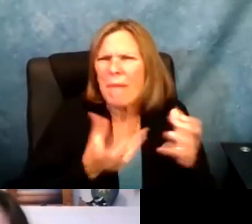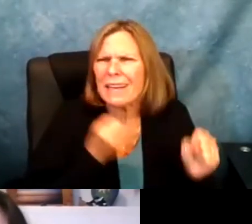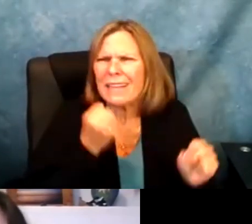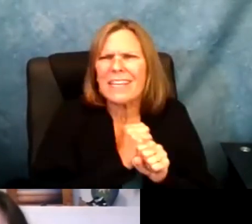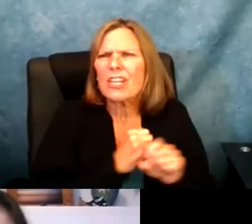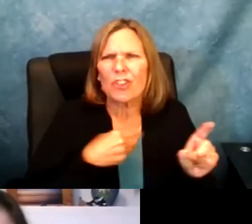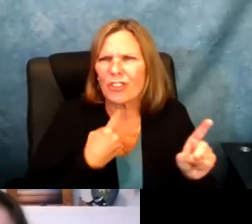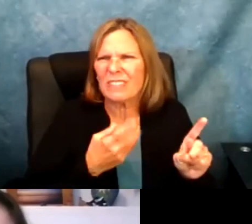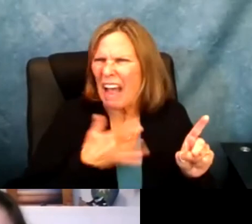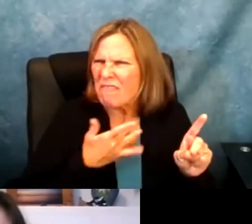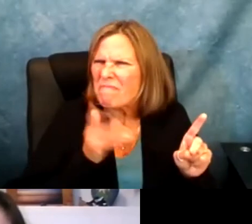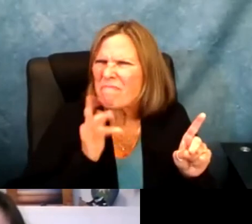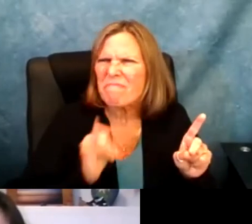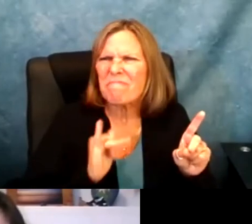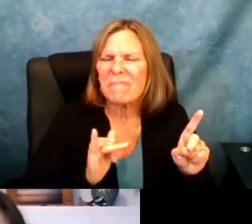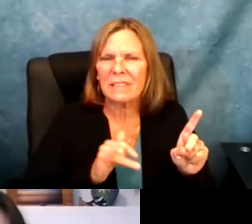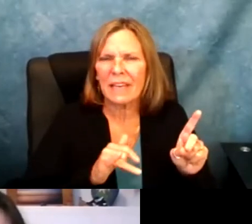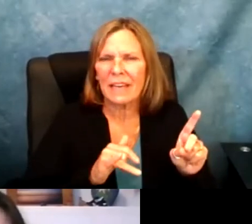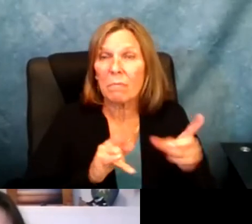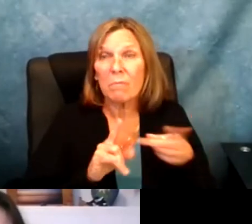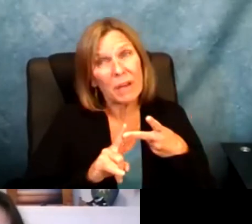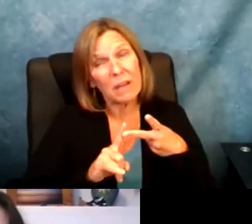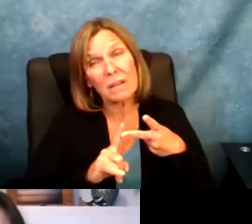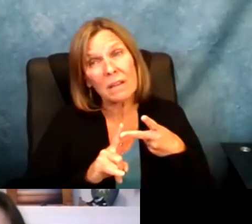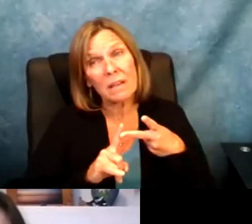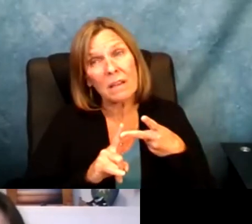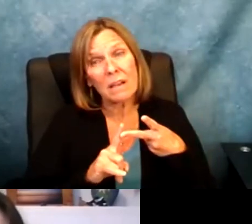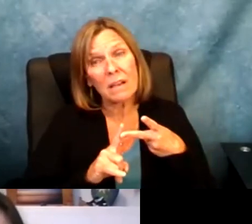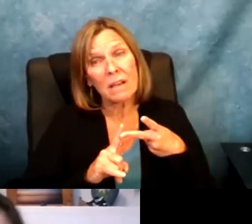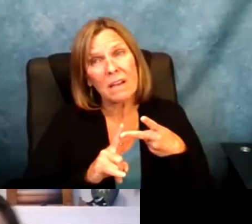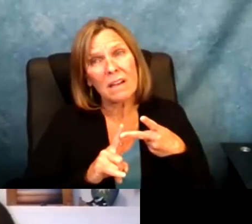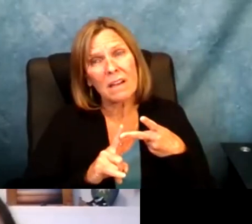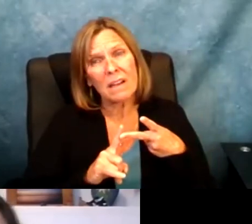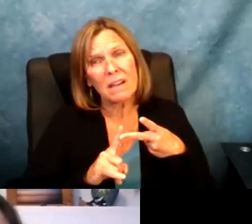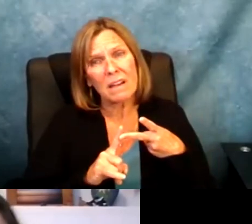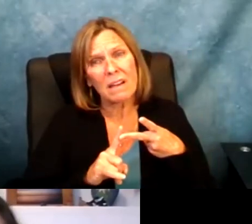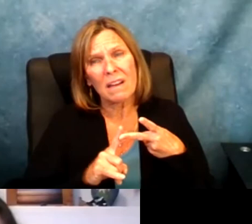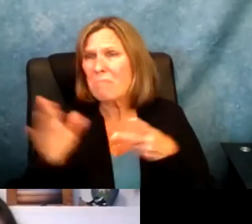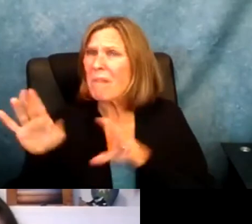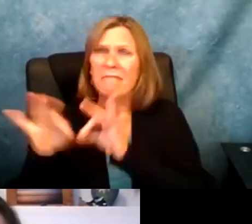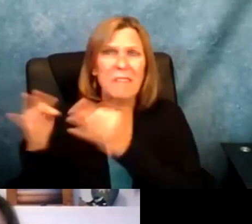for so many years it felt like I felt that -- I also felt